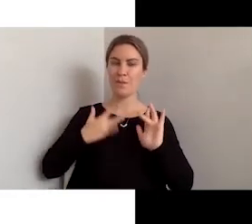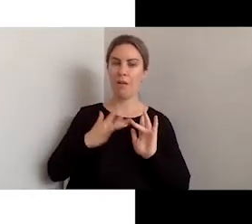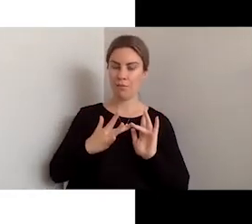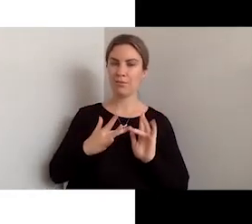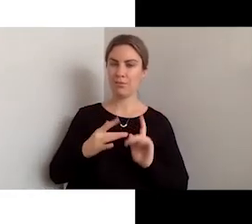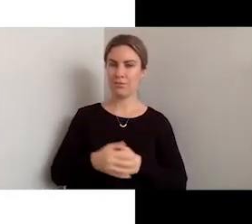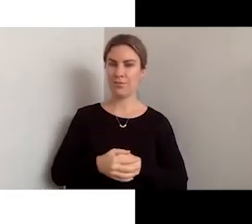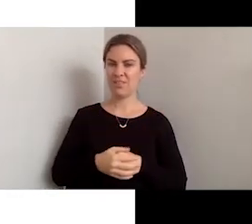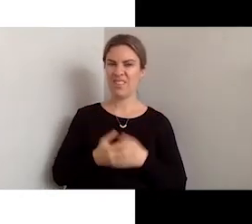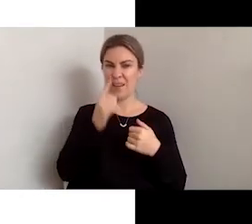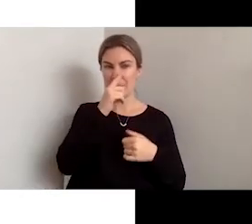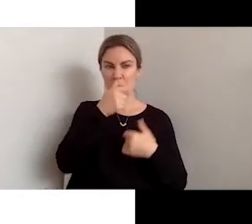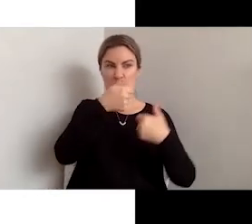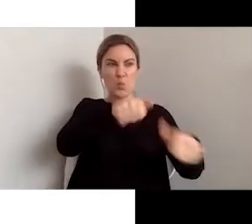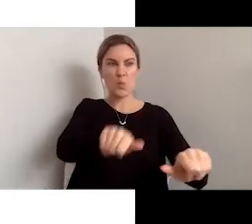use the internet.